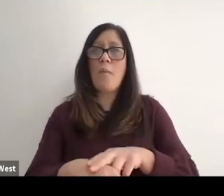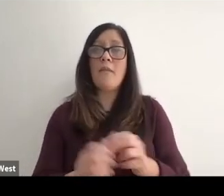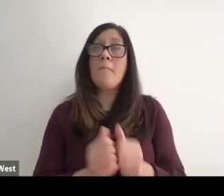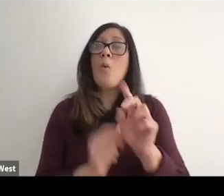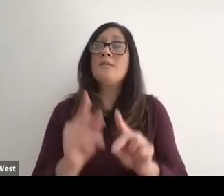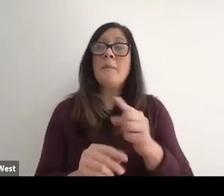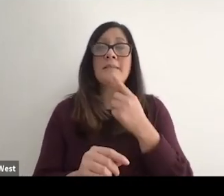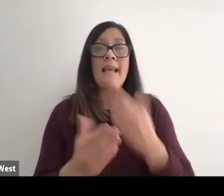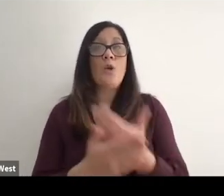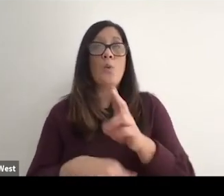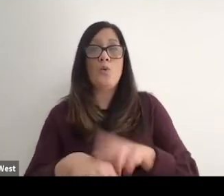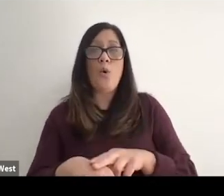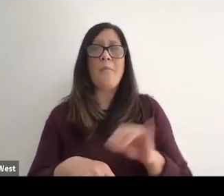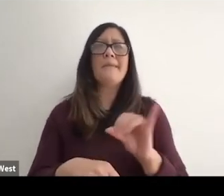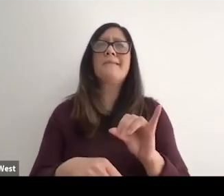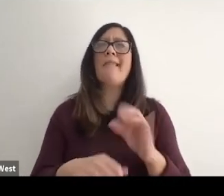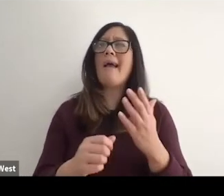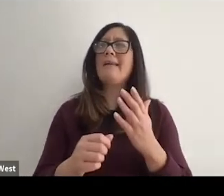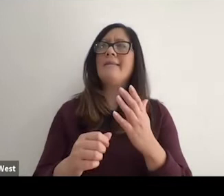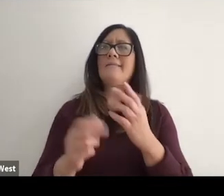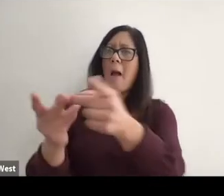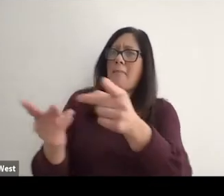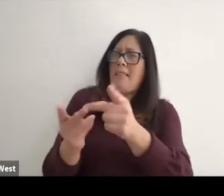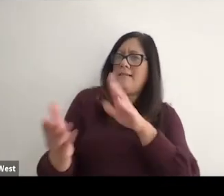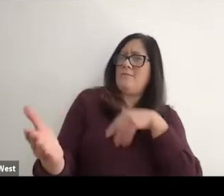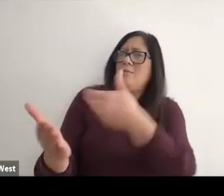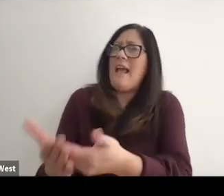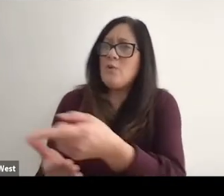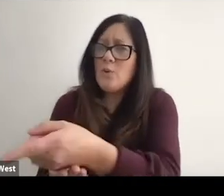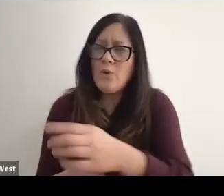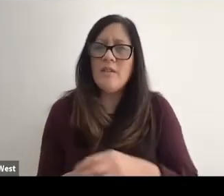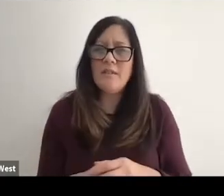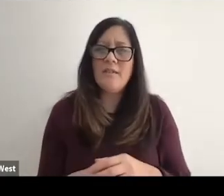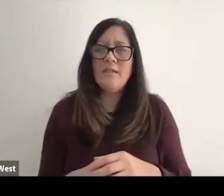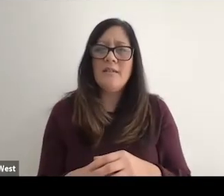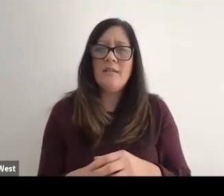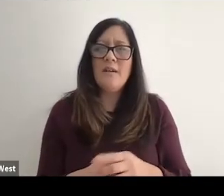Now most people use a new normal as kind of this destination point, right? We think about it as well.